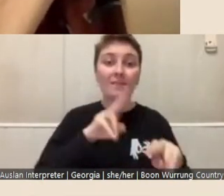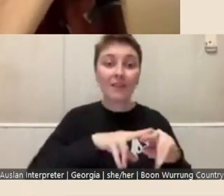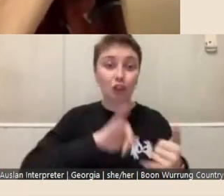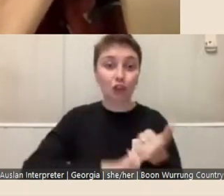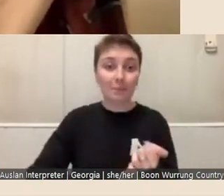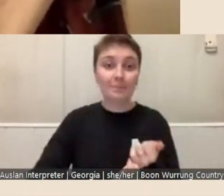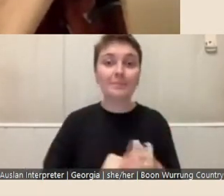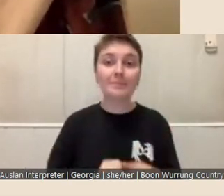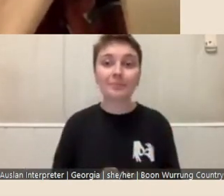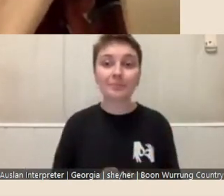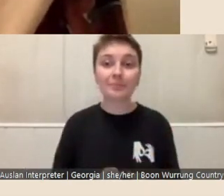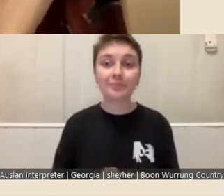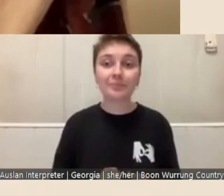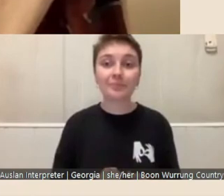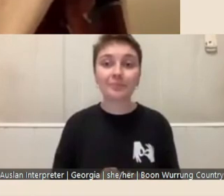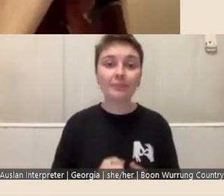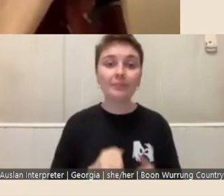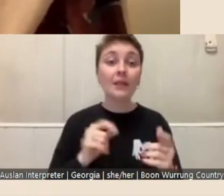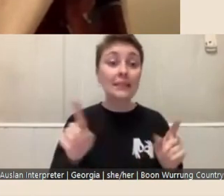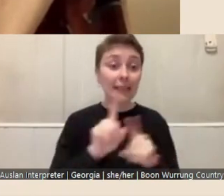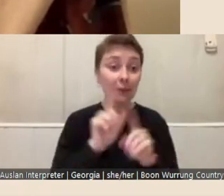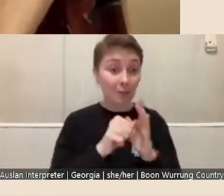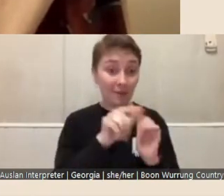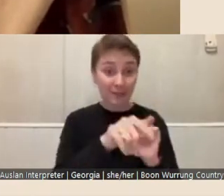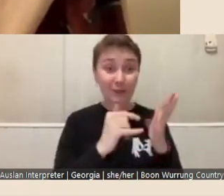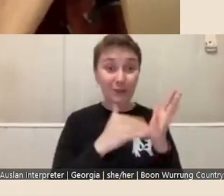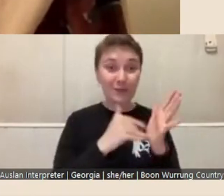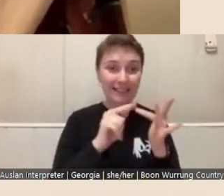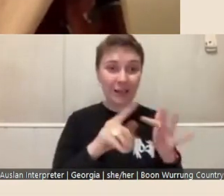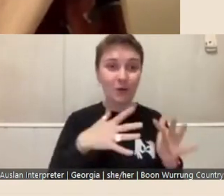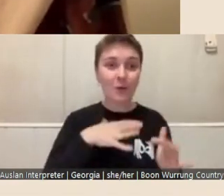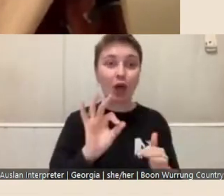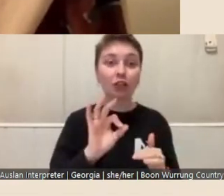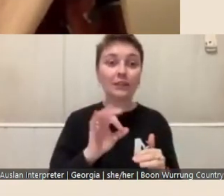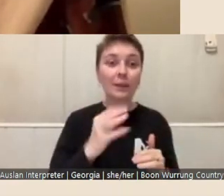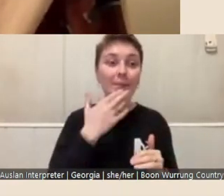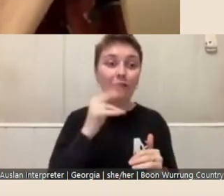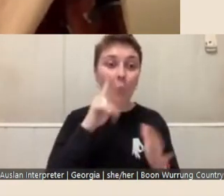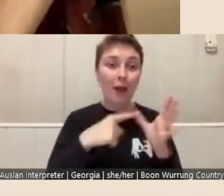While I've got you, Suzie, let's, let's look at this question which a few people have asked